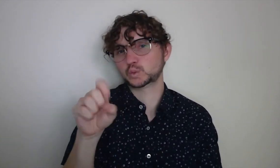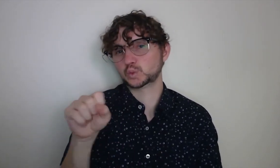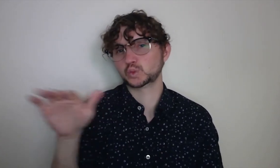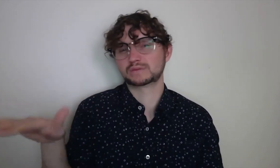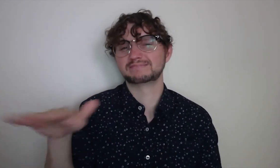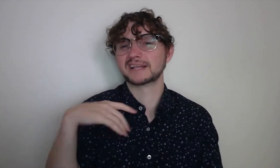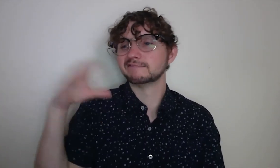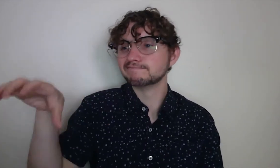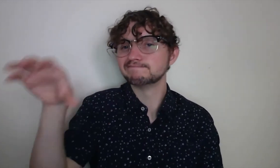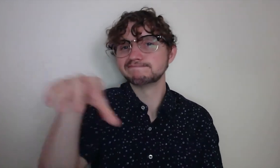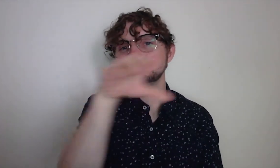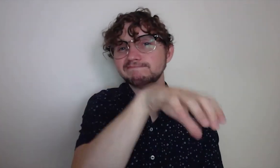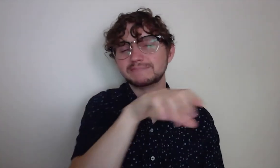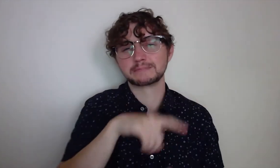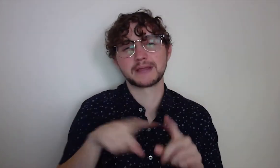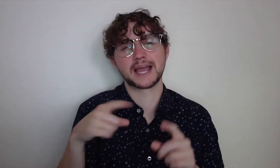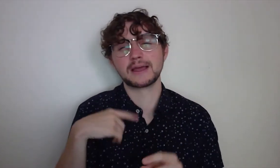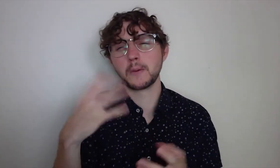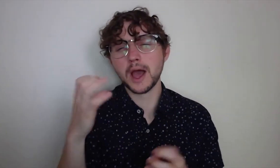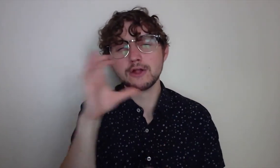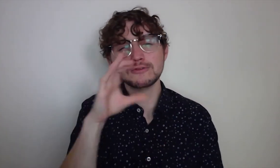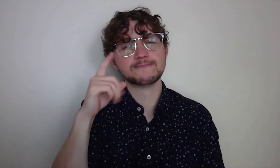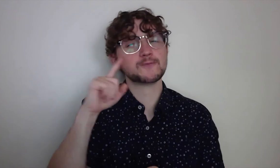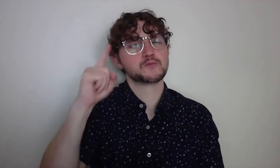there are several tulip fields in the area